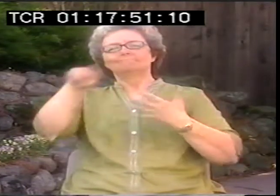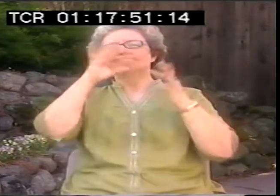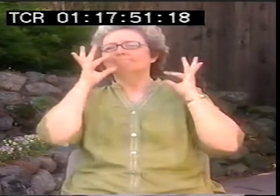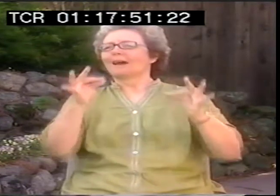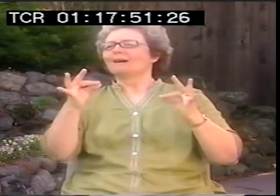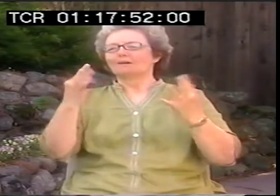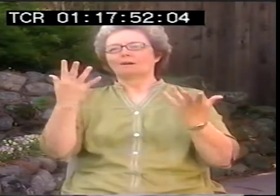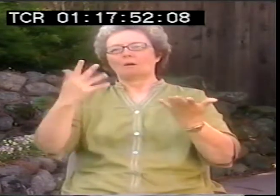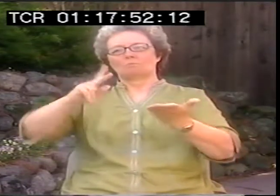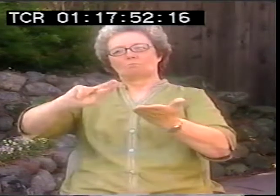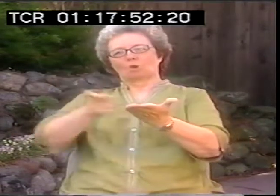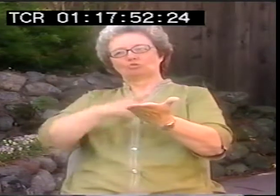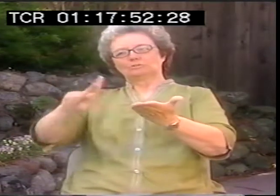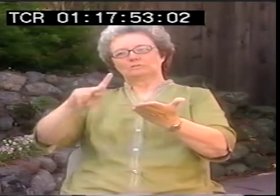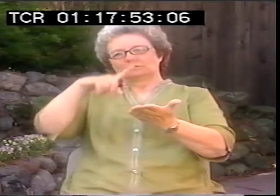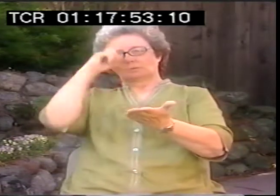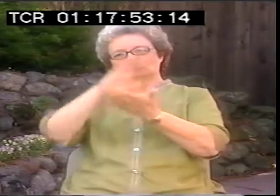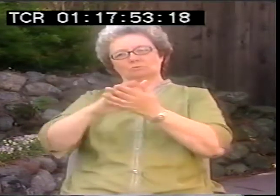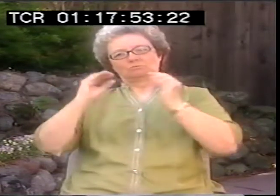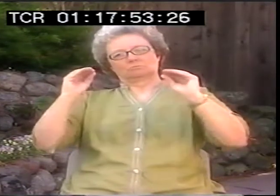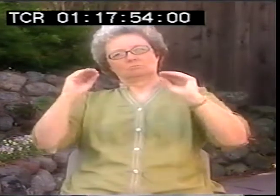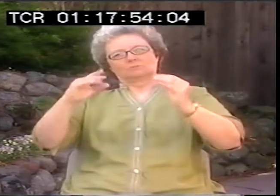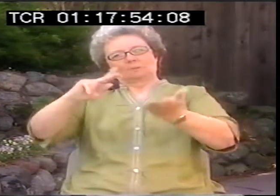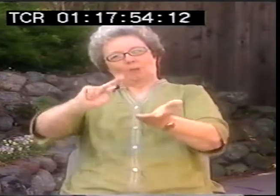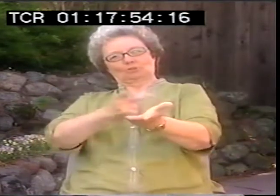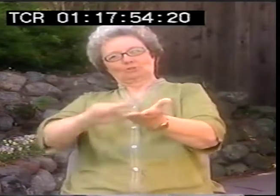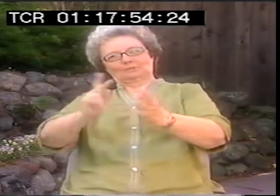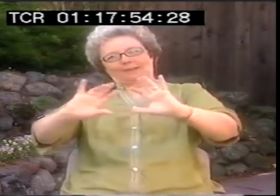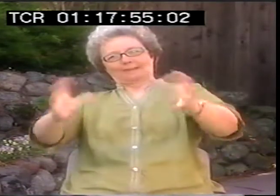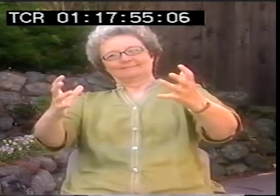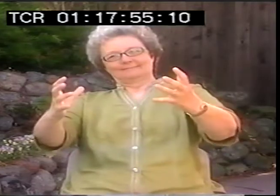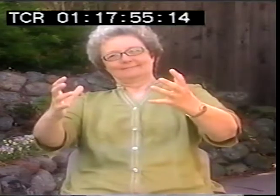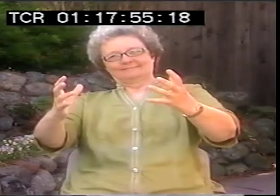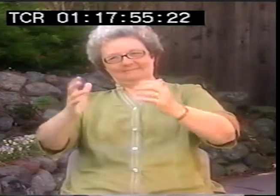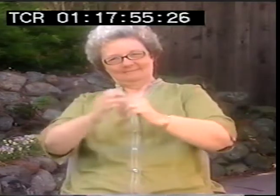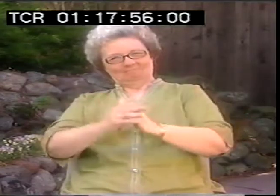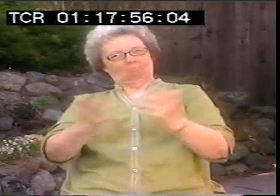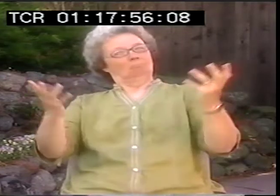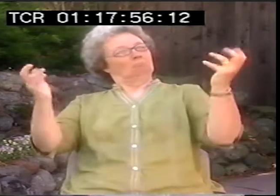and a real mover and shaker in the deaf community. So they decided that they were going